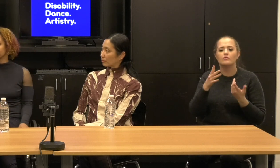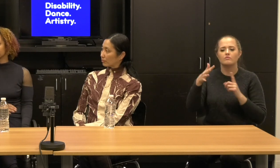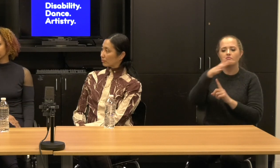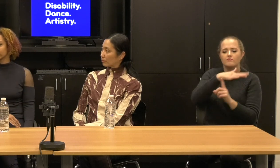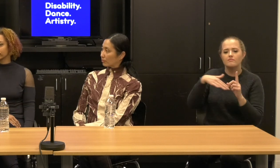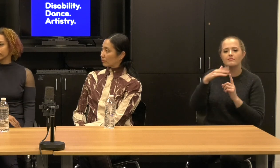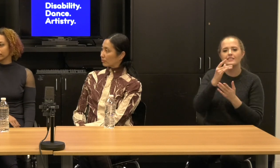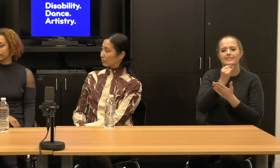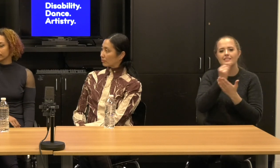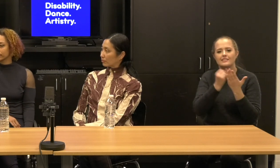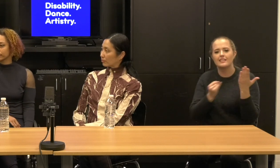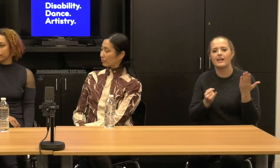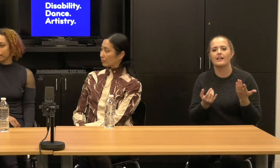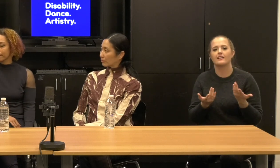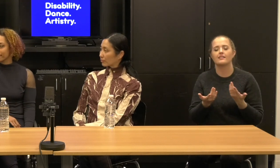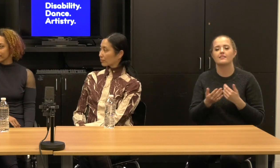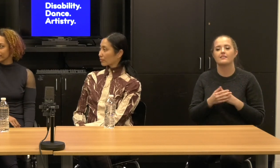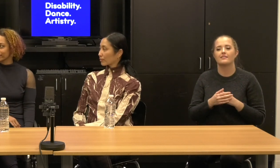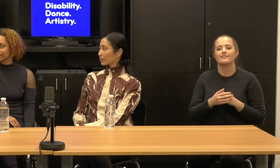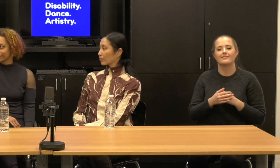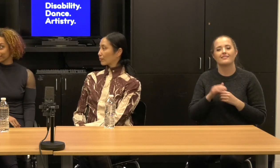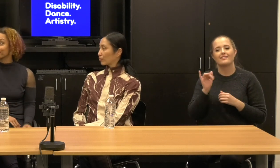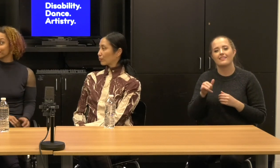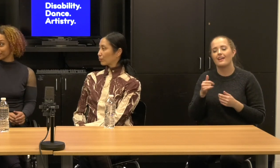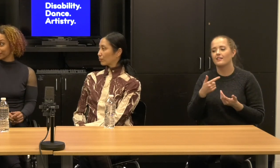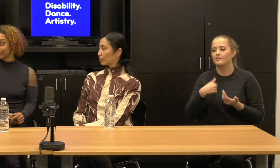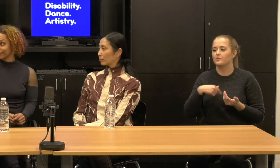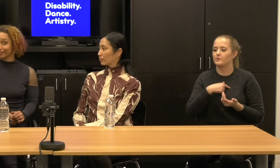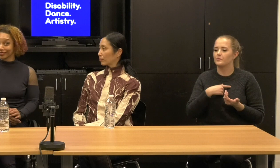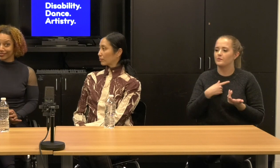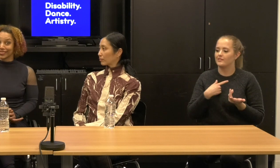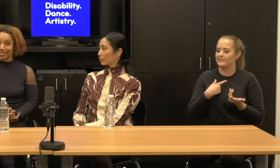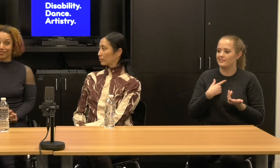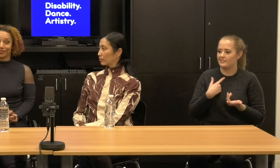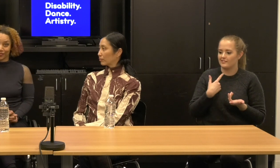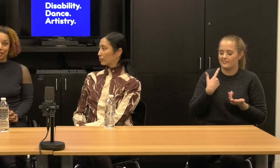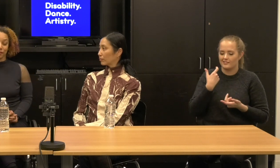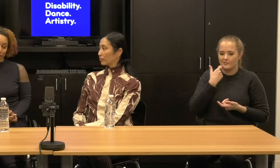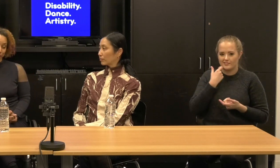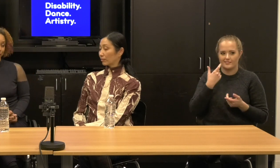How did, this is the stuff that we are just processing really for the first time since,